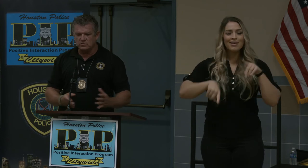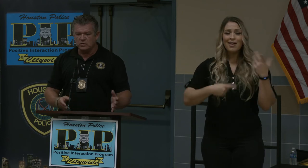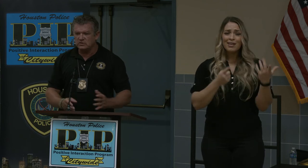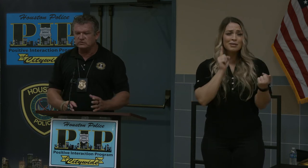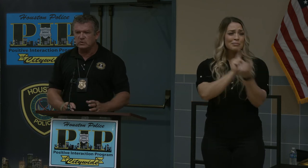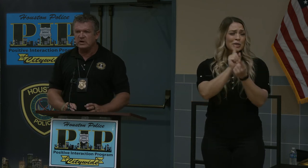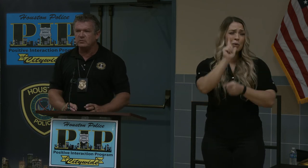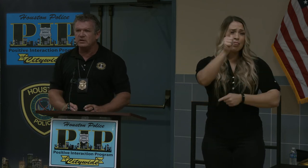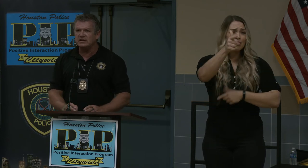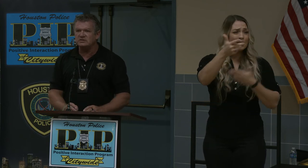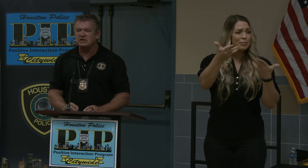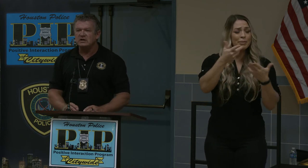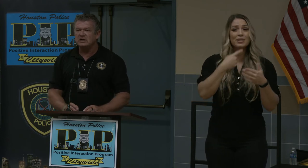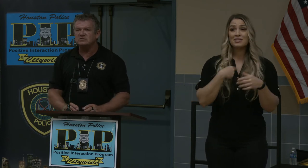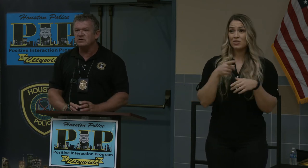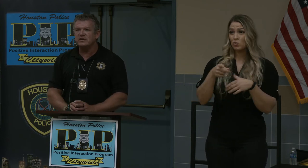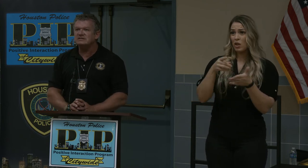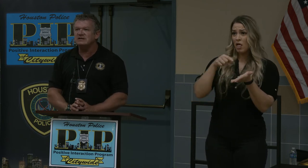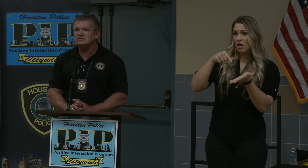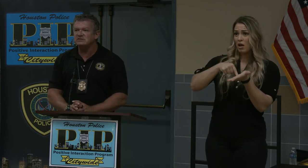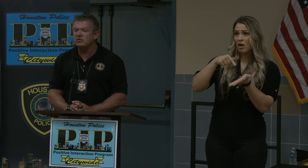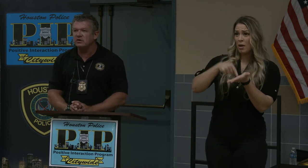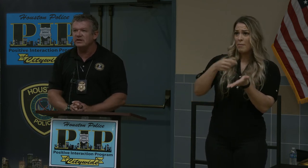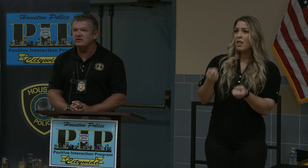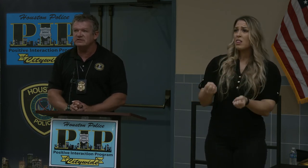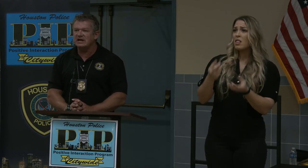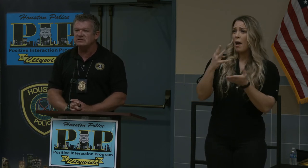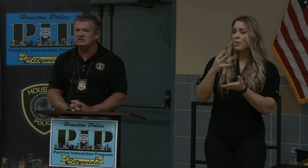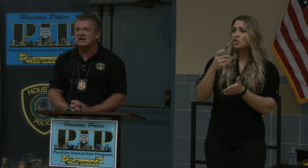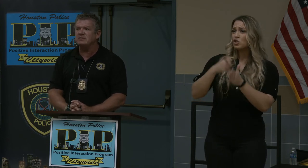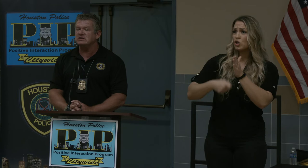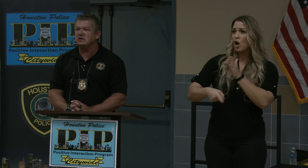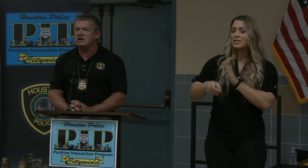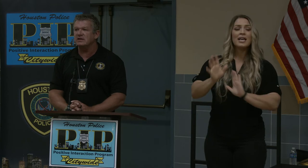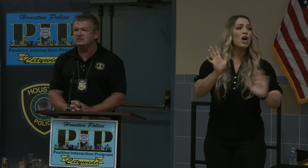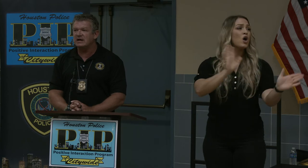What was the repair bill? He goes no that's not the story. I just got my truck out of the shop